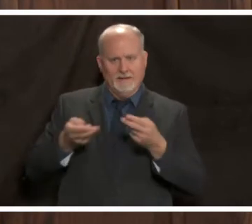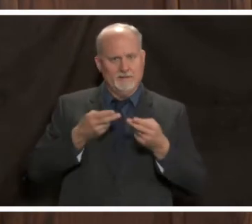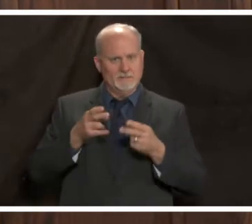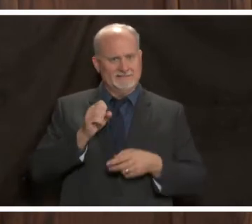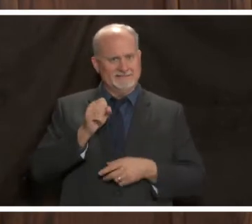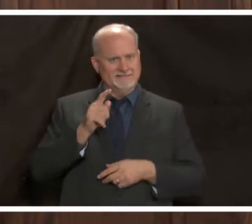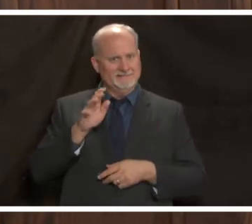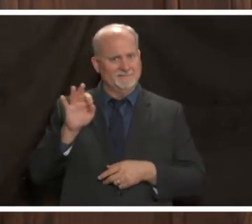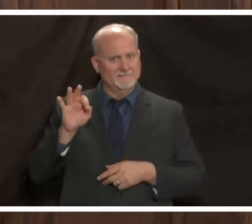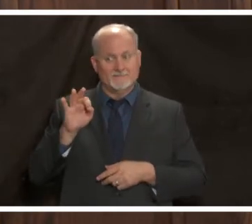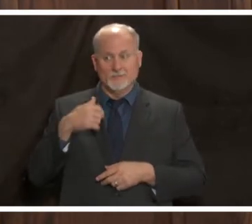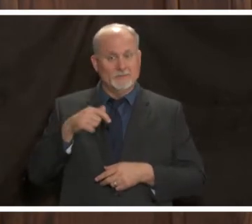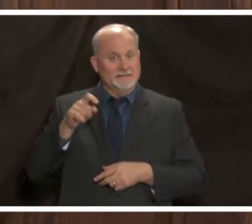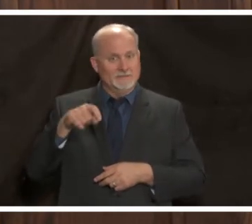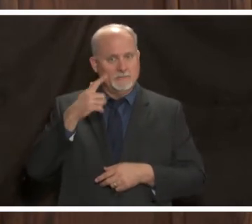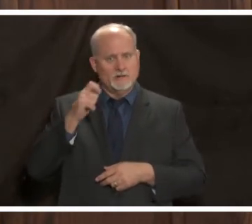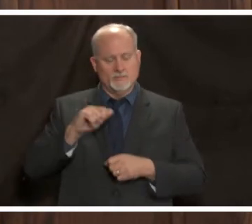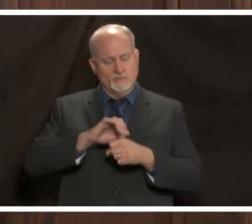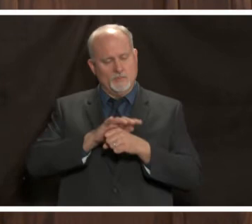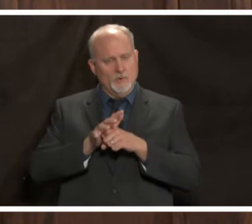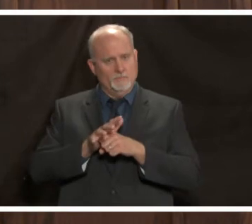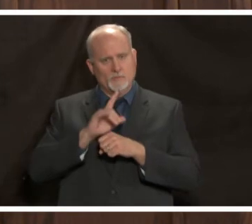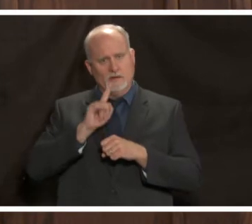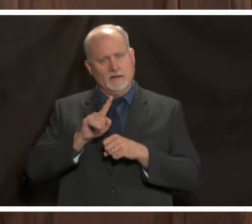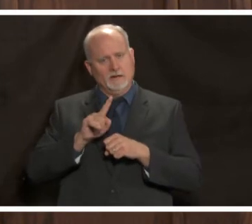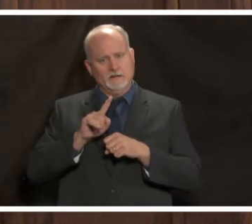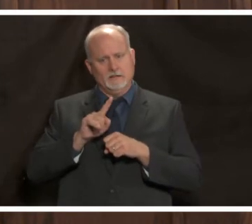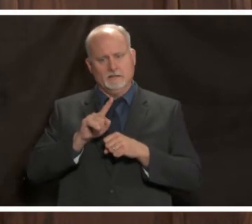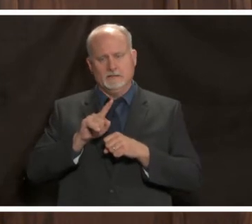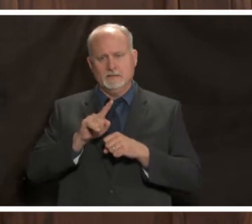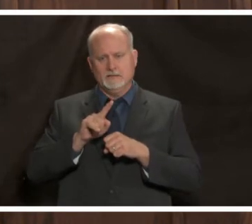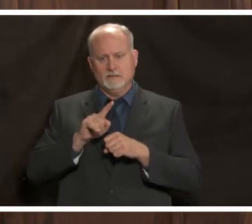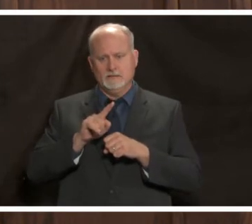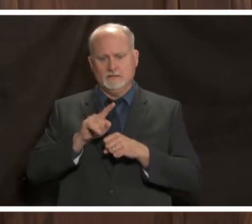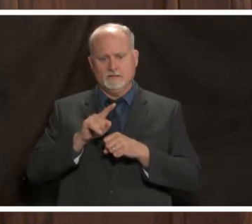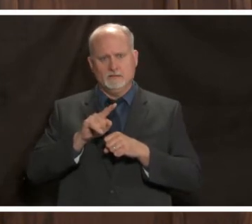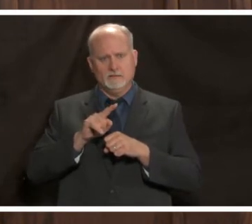needed to because coveted has put a strain on the things that these individuals do on a day-to-day